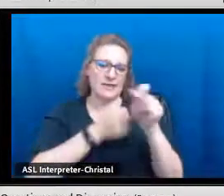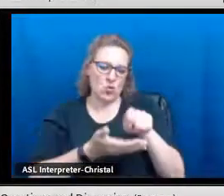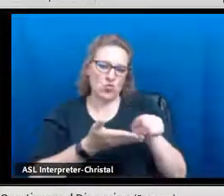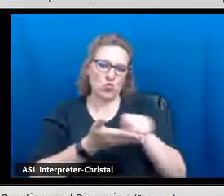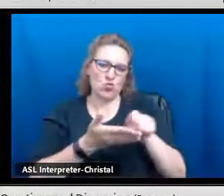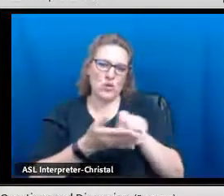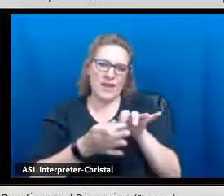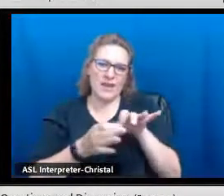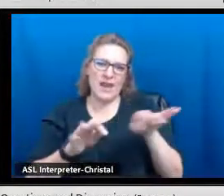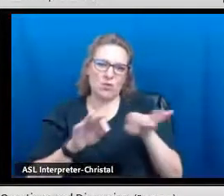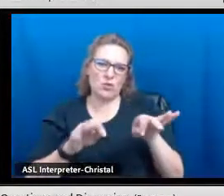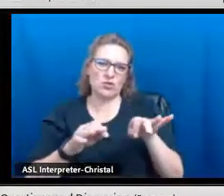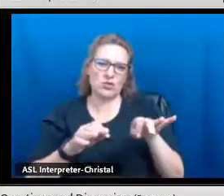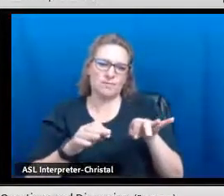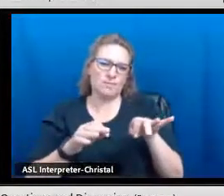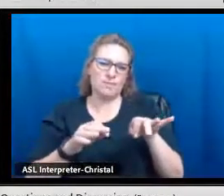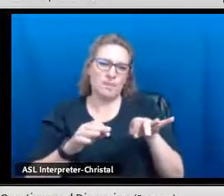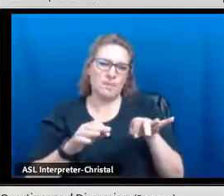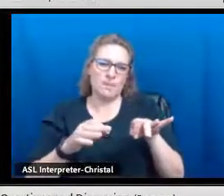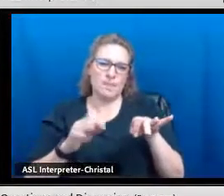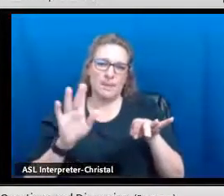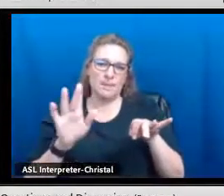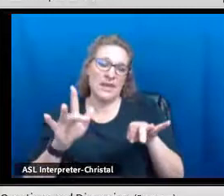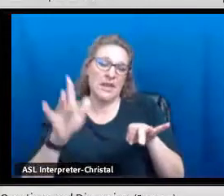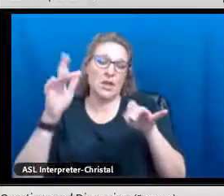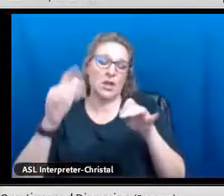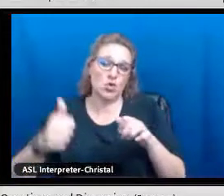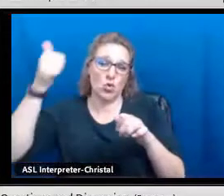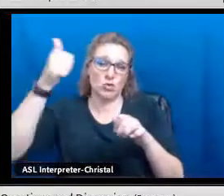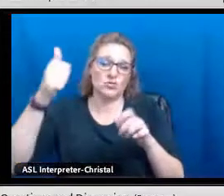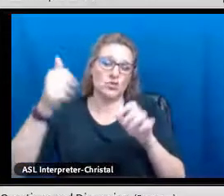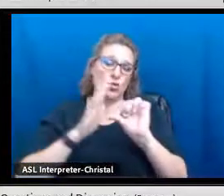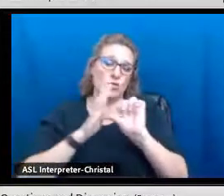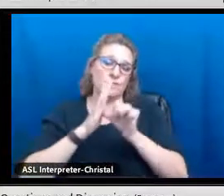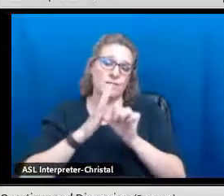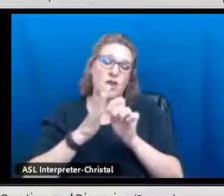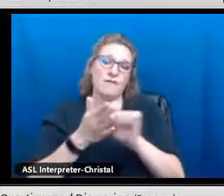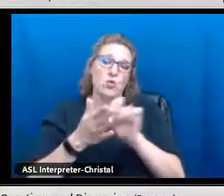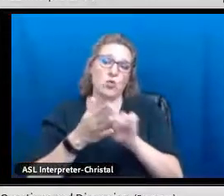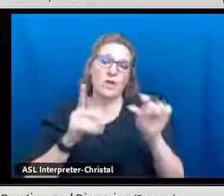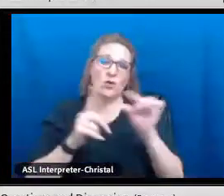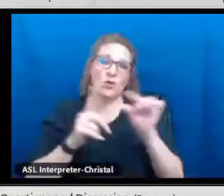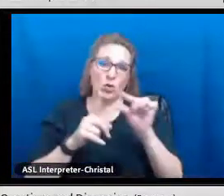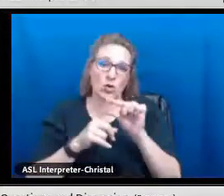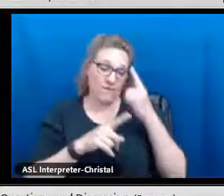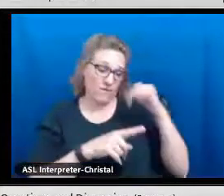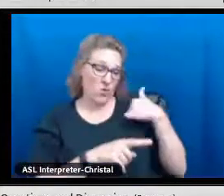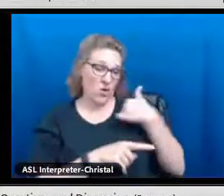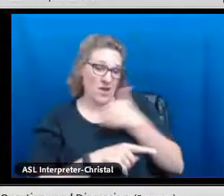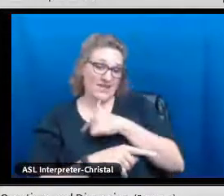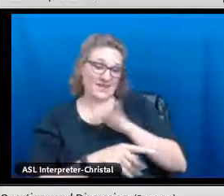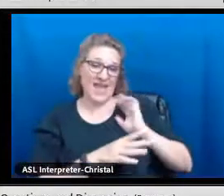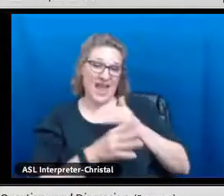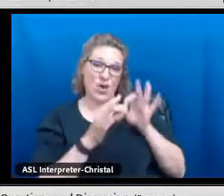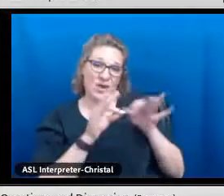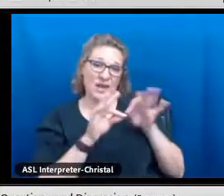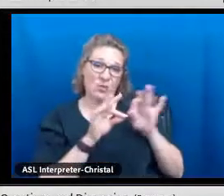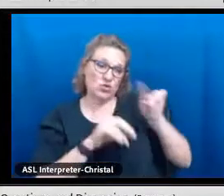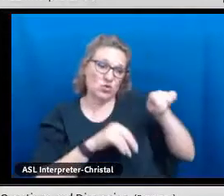Now, we see the punishment as written language being golden so the stress on the importance